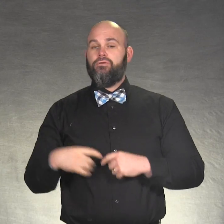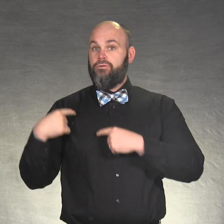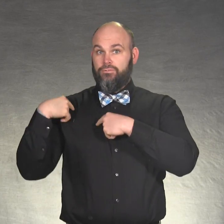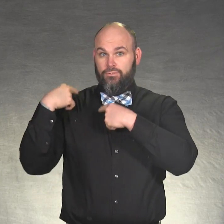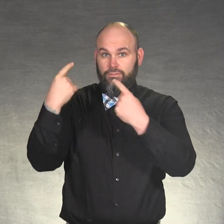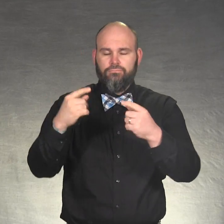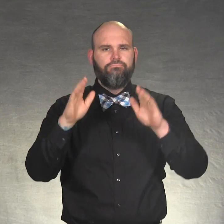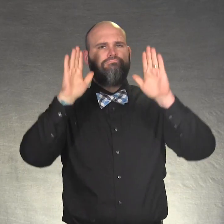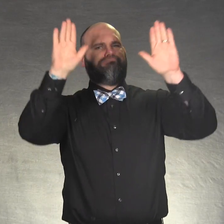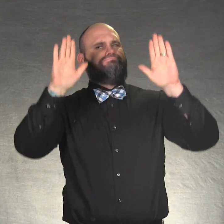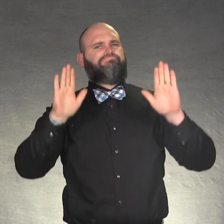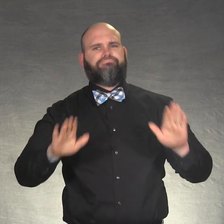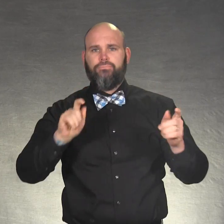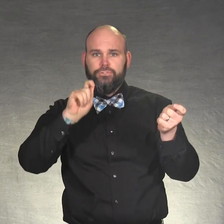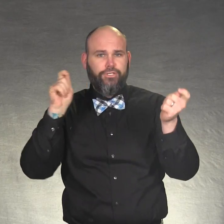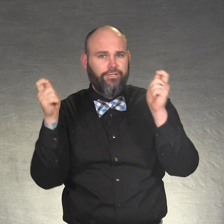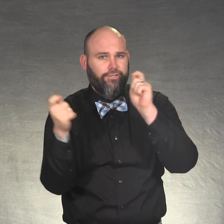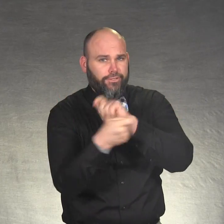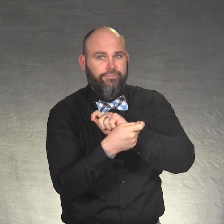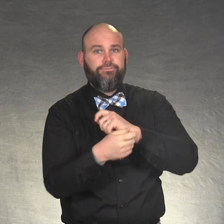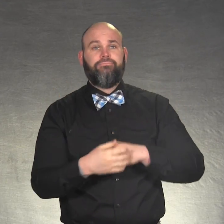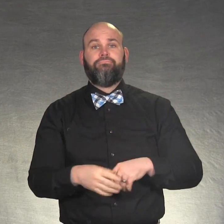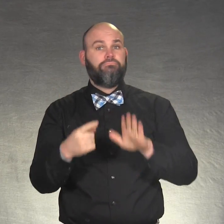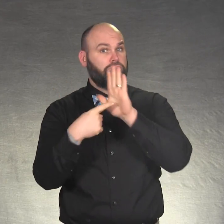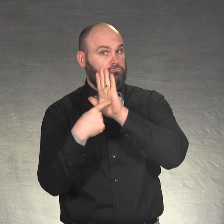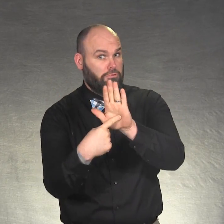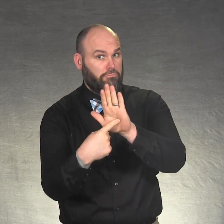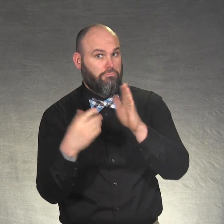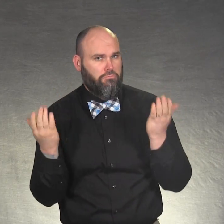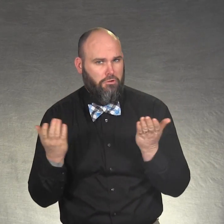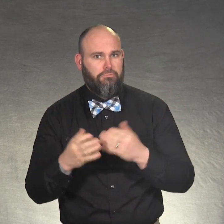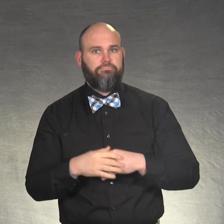So far, there have been many wonderful changes. For example: